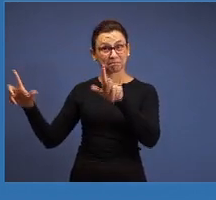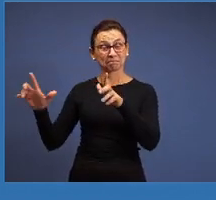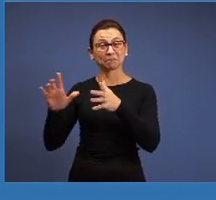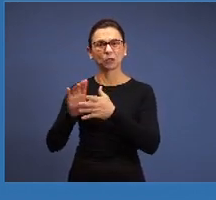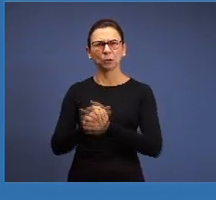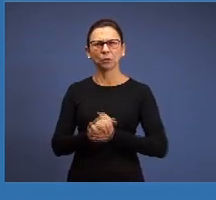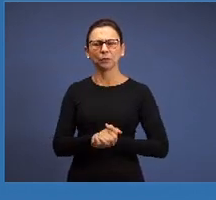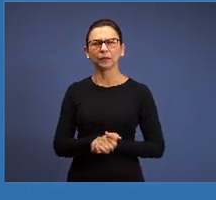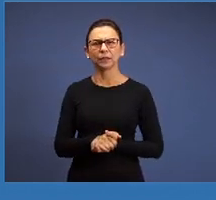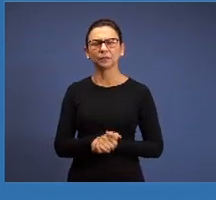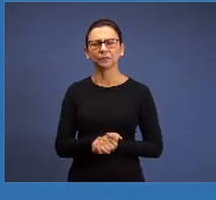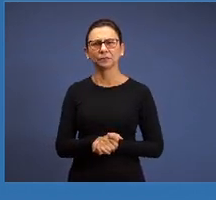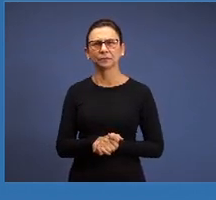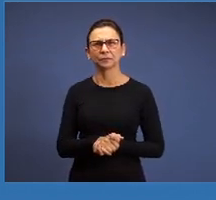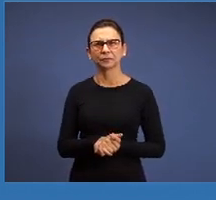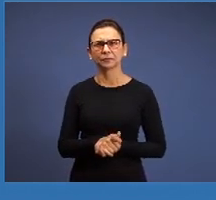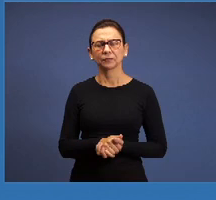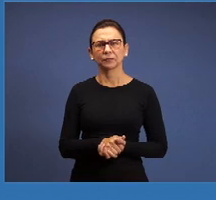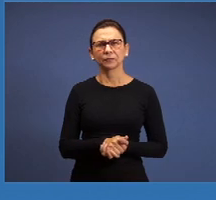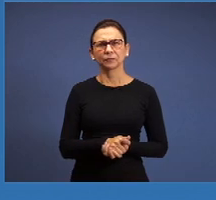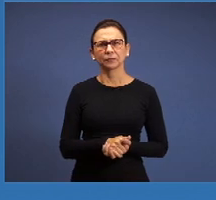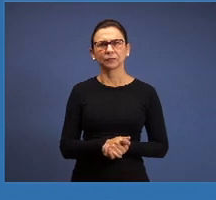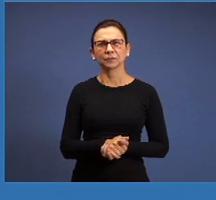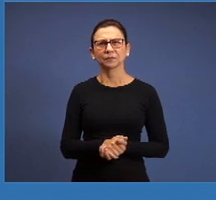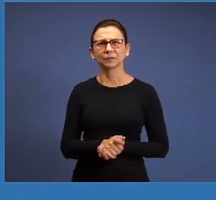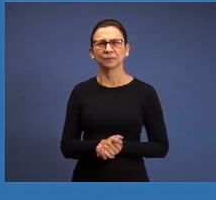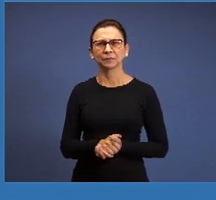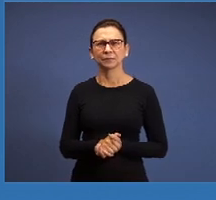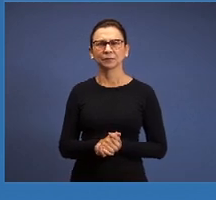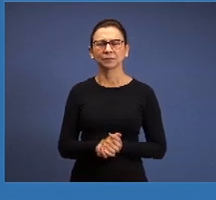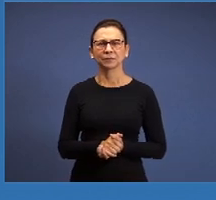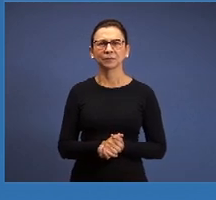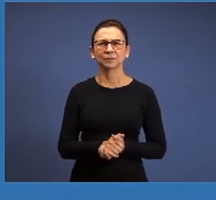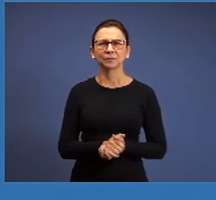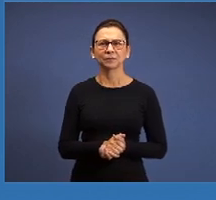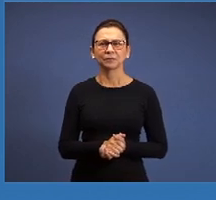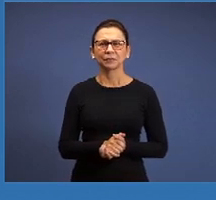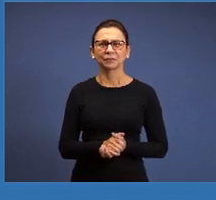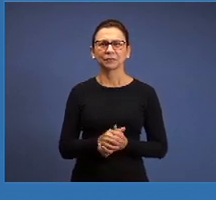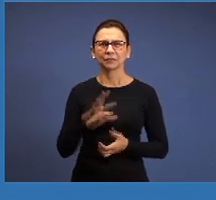this is a great joy for us the number of people baptized, the services, vigils